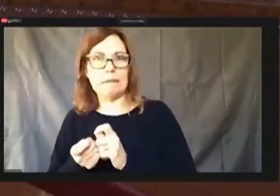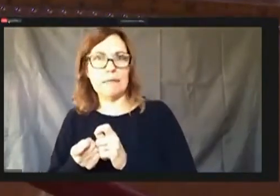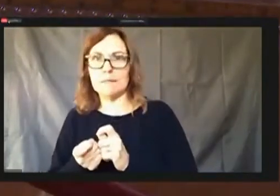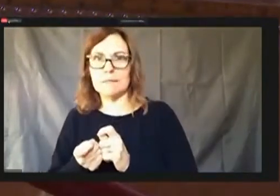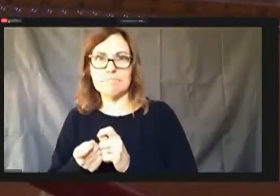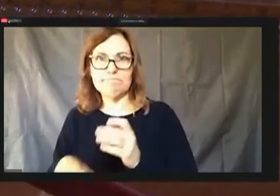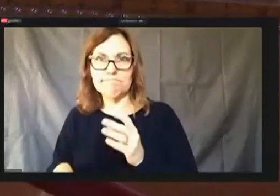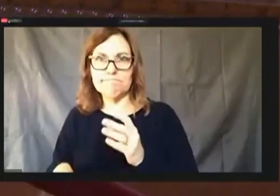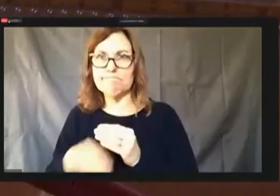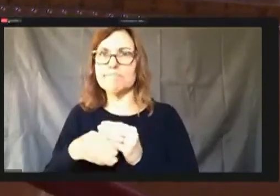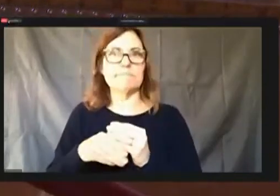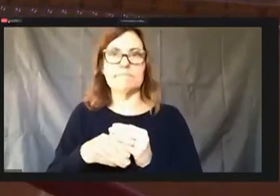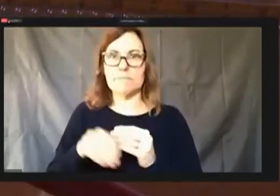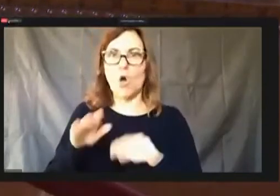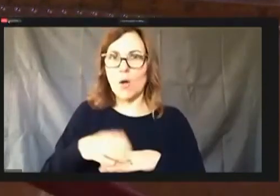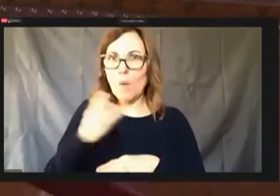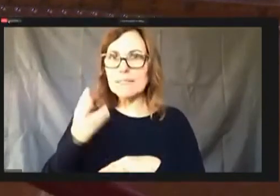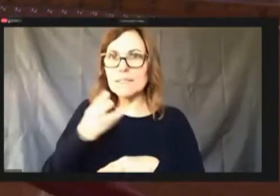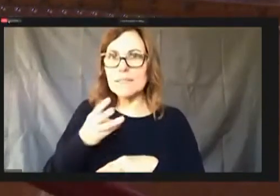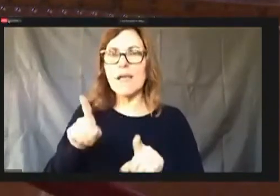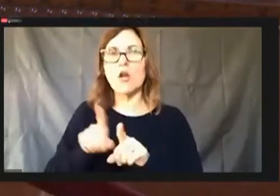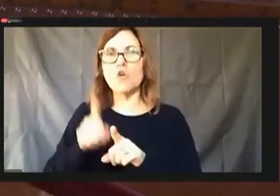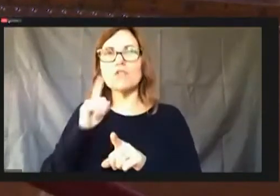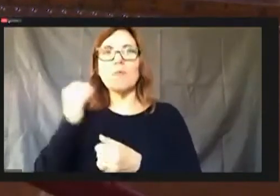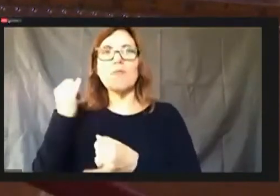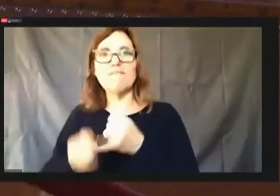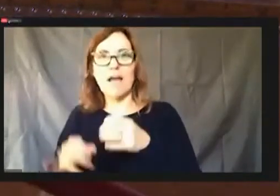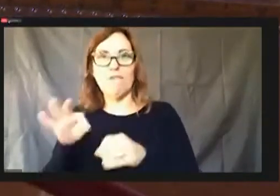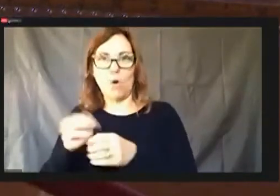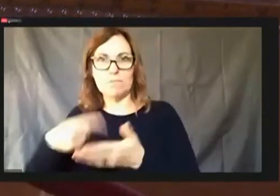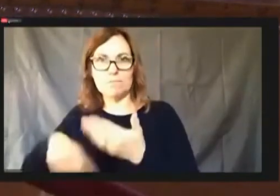as on the final vote on Tuesday for this particular budget.